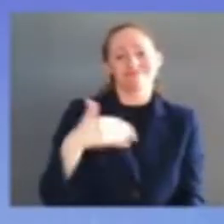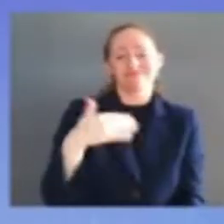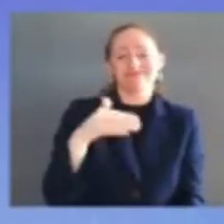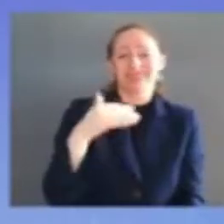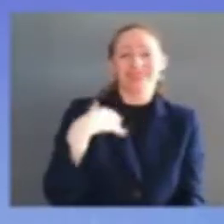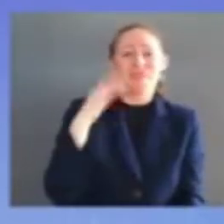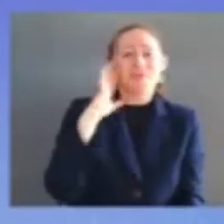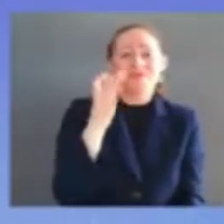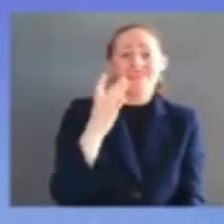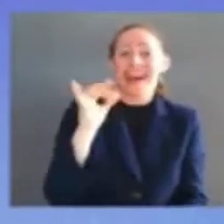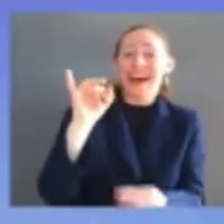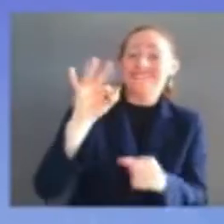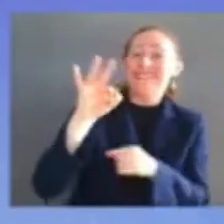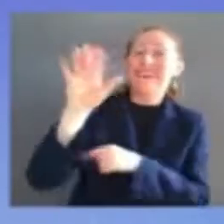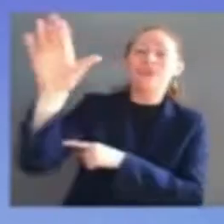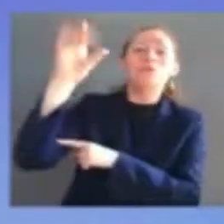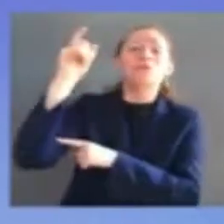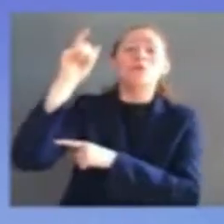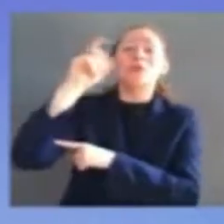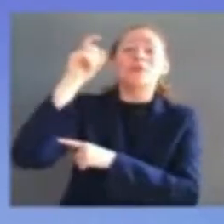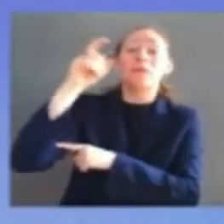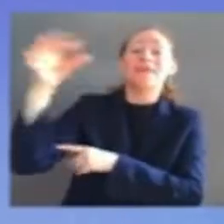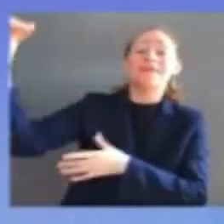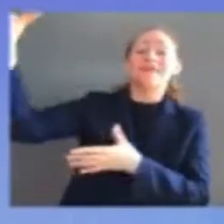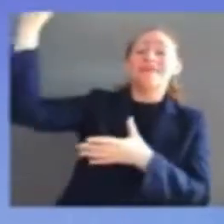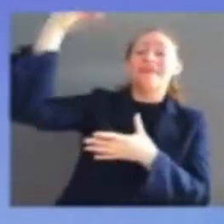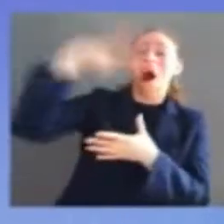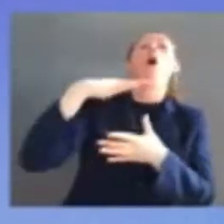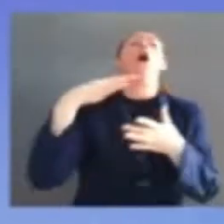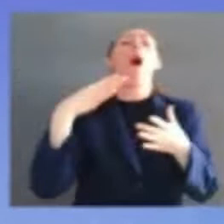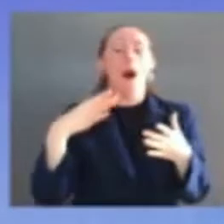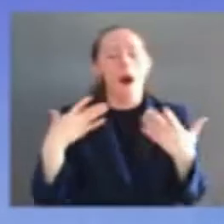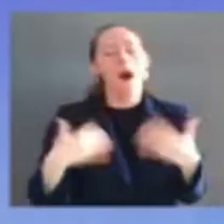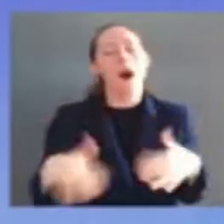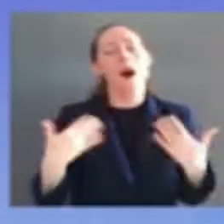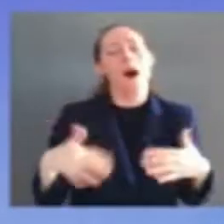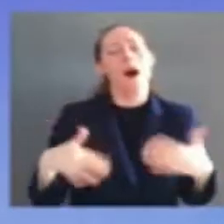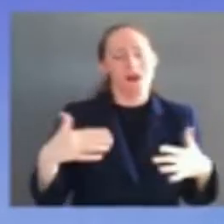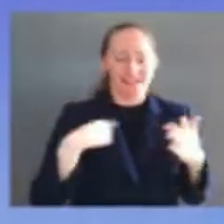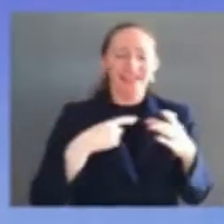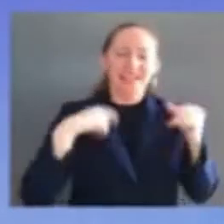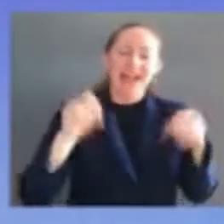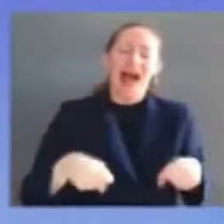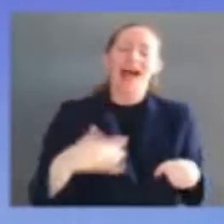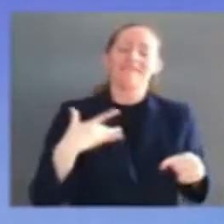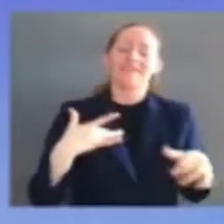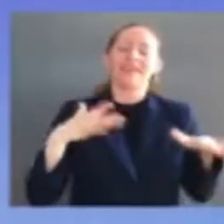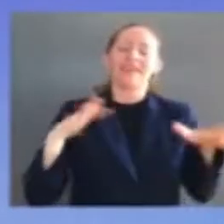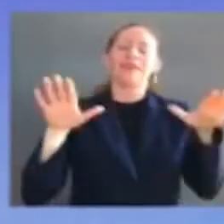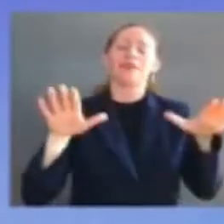and joy the exceptional mentorship of the judges for whom i clerked has proven especially